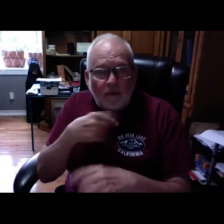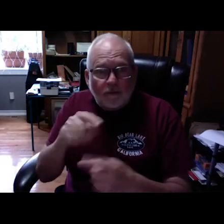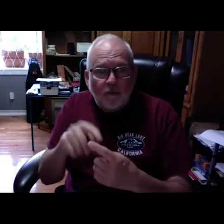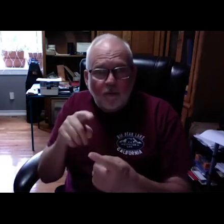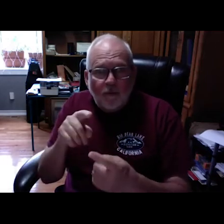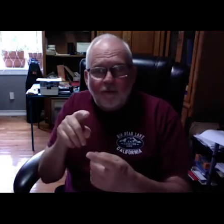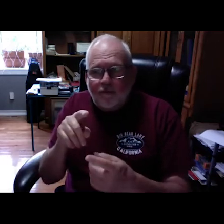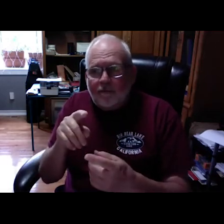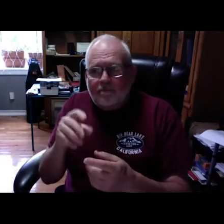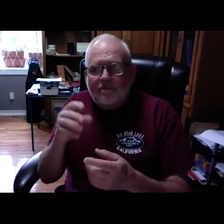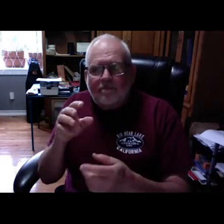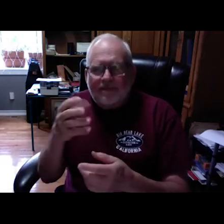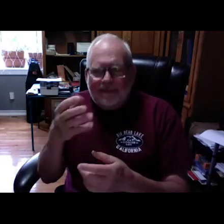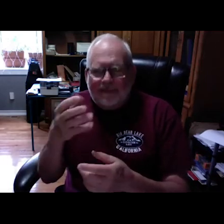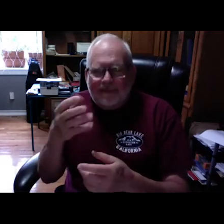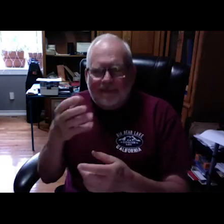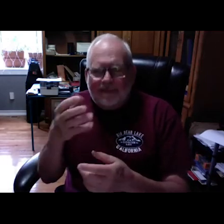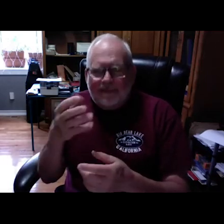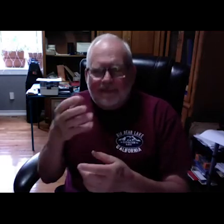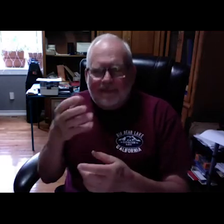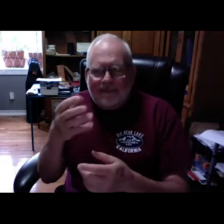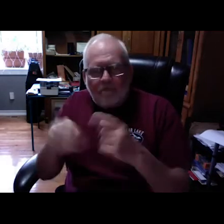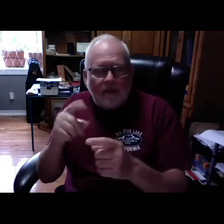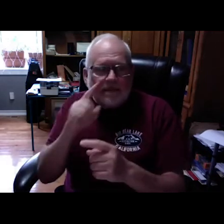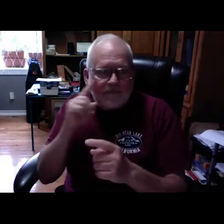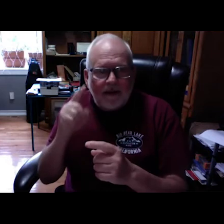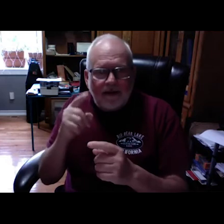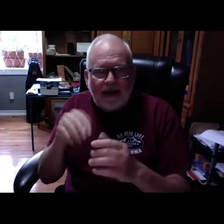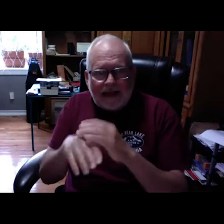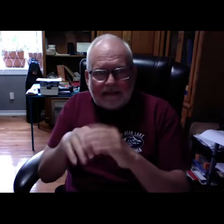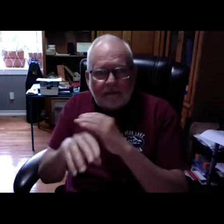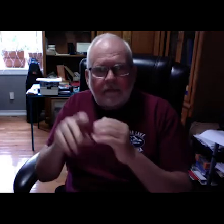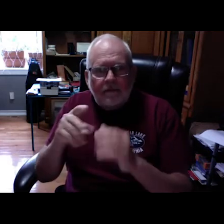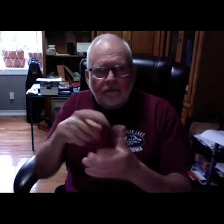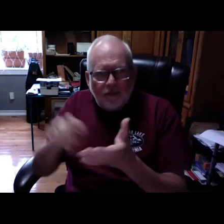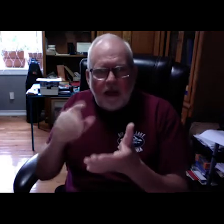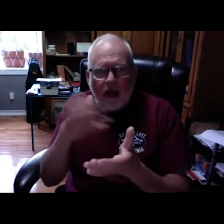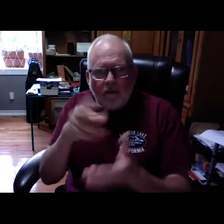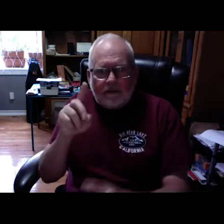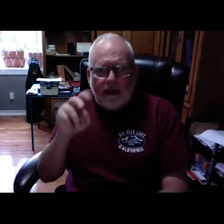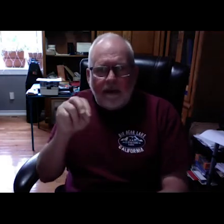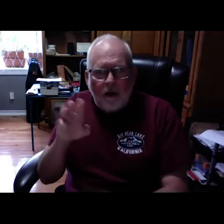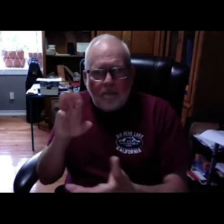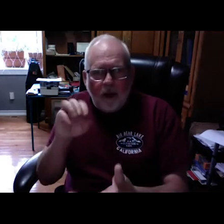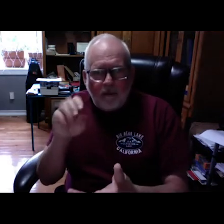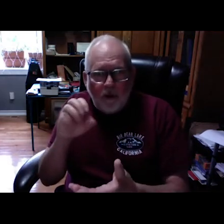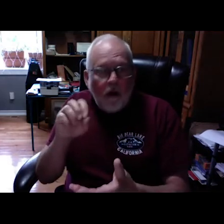If any of you would like to get any information, a reference to deaf accessibility, please